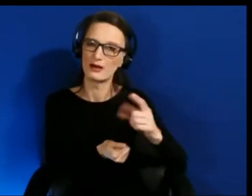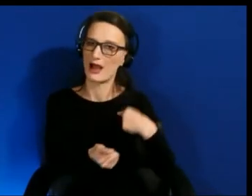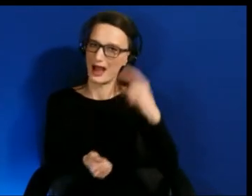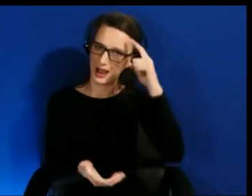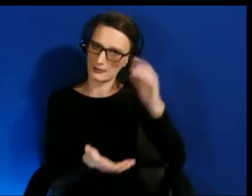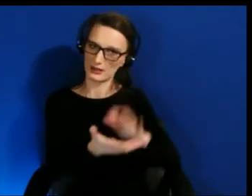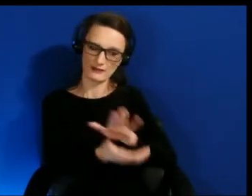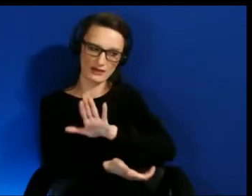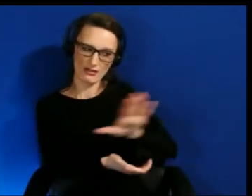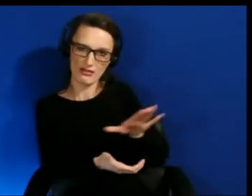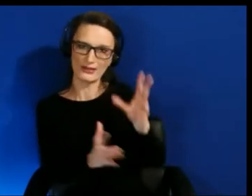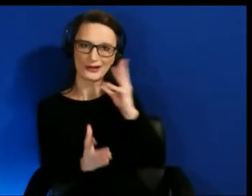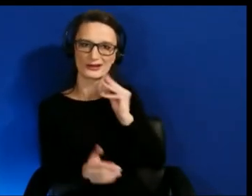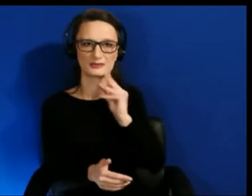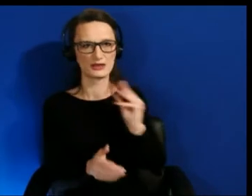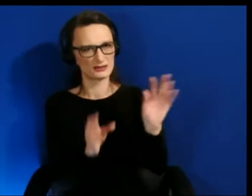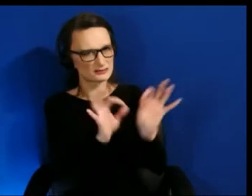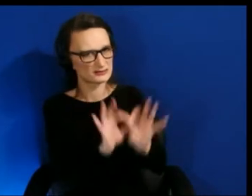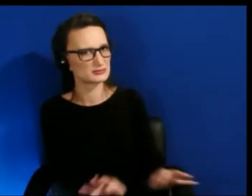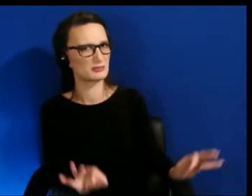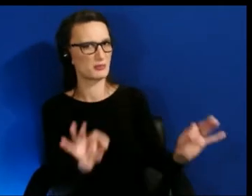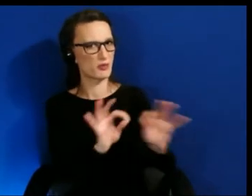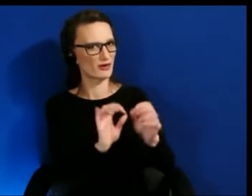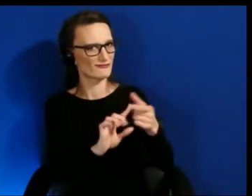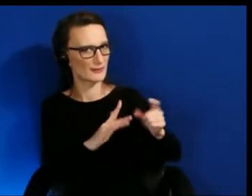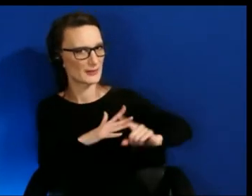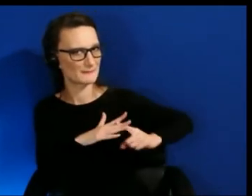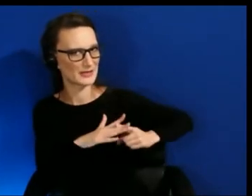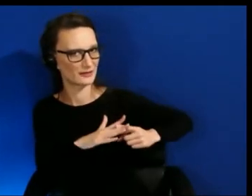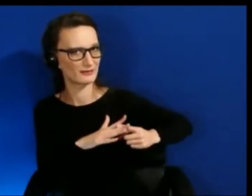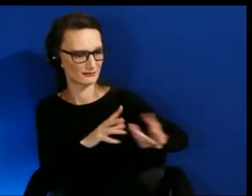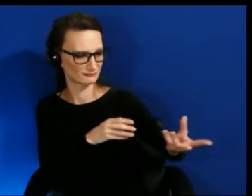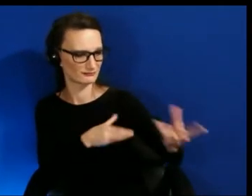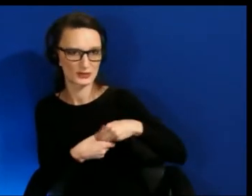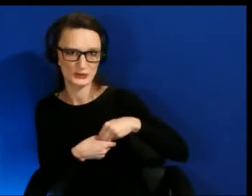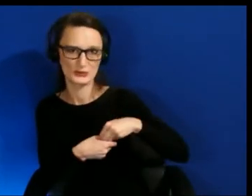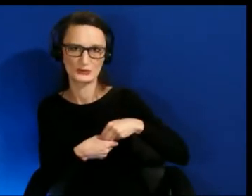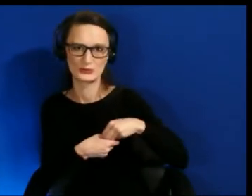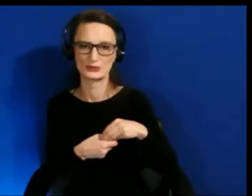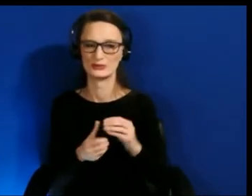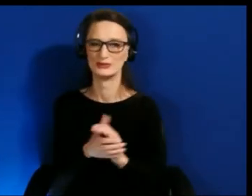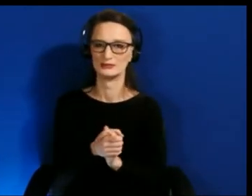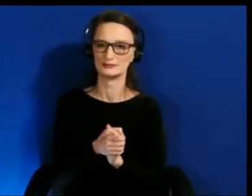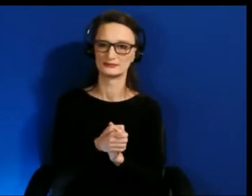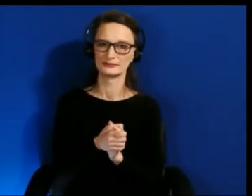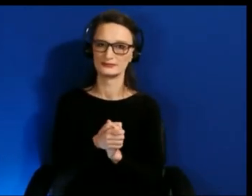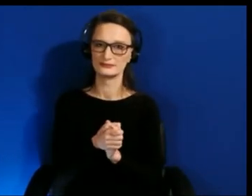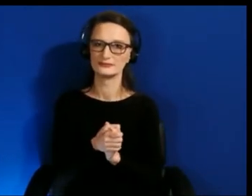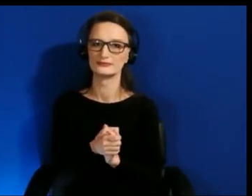I believe if we start from the people who are kind of up on the edge or extremes of experiences